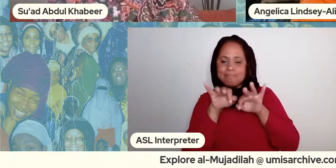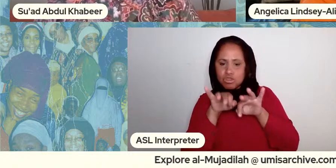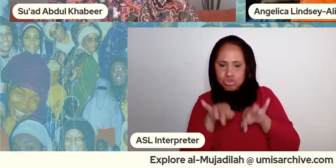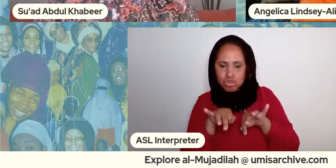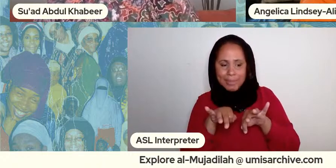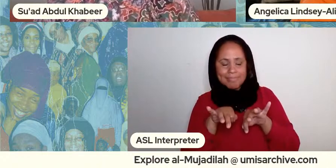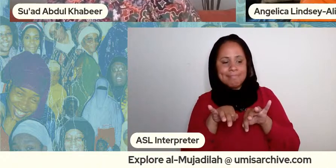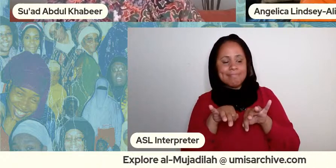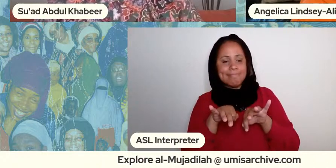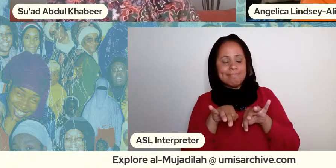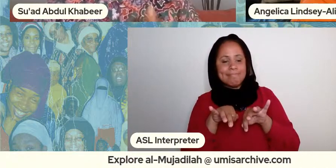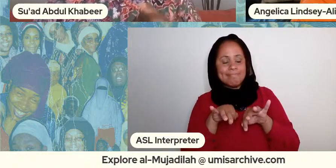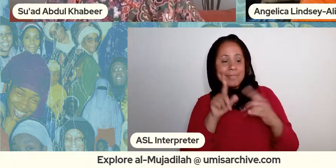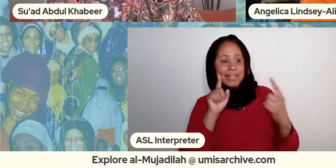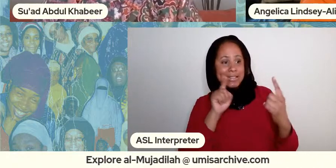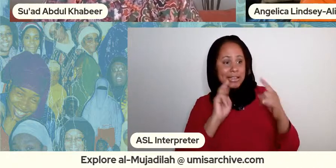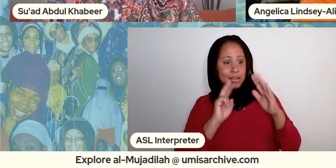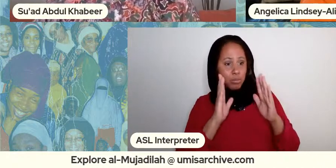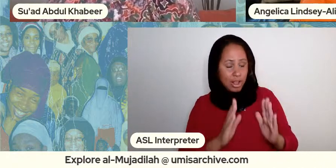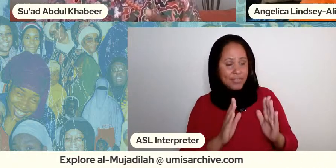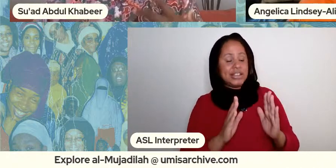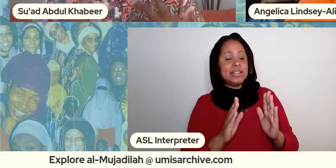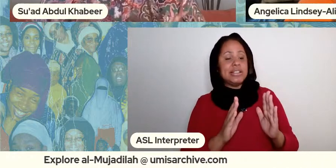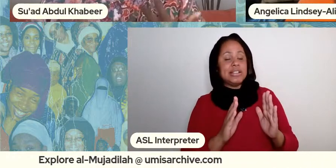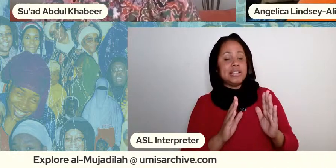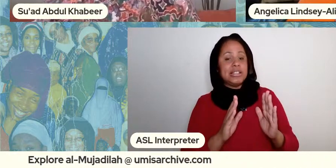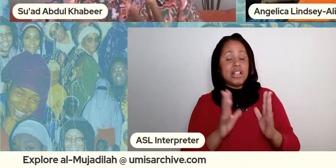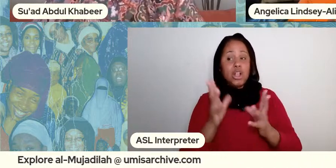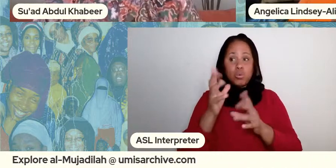the revelation and we know that they say when he received revelation his body would have a physical